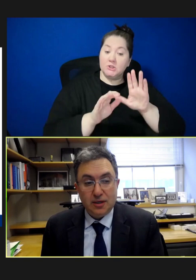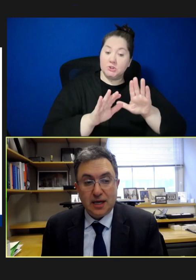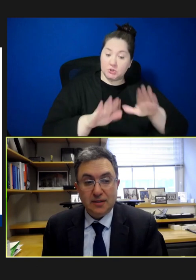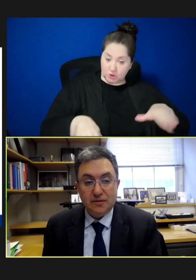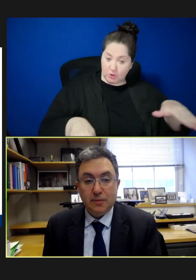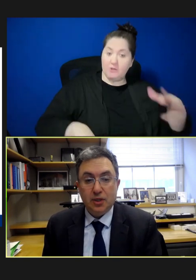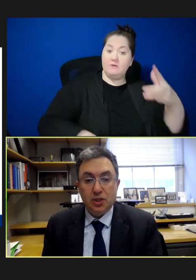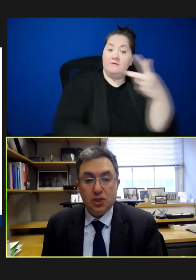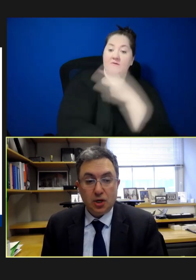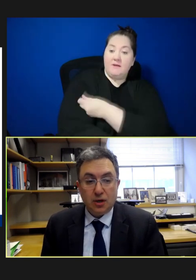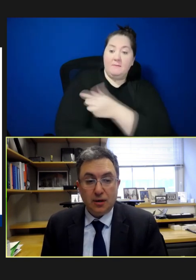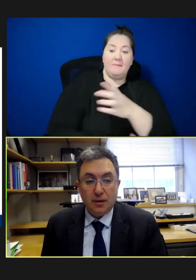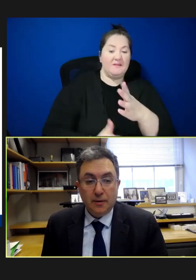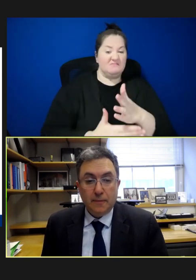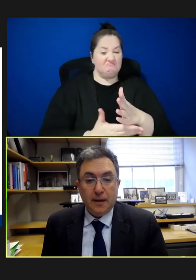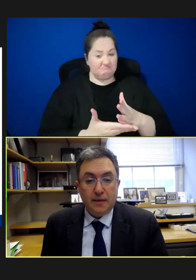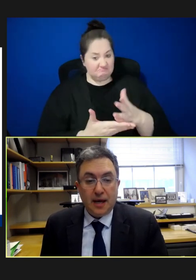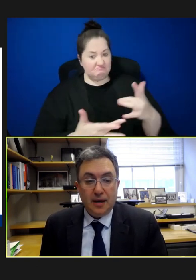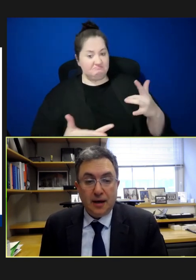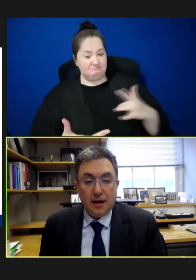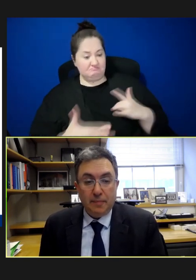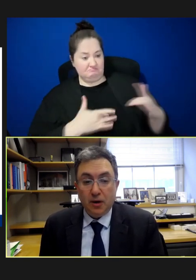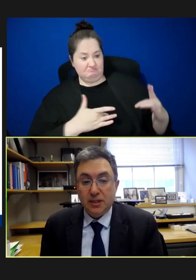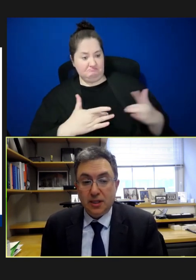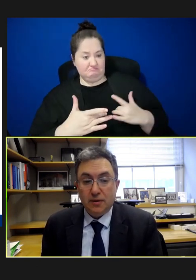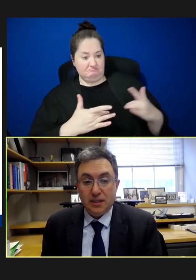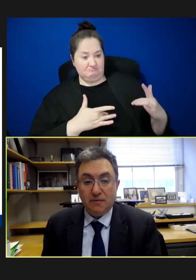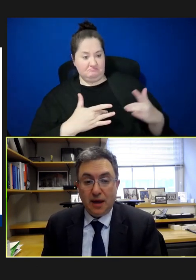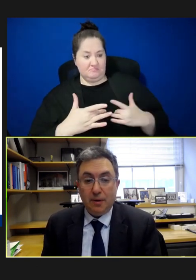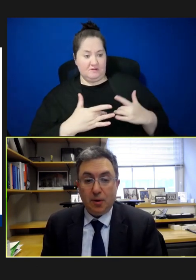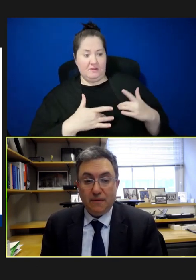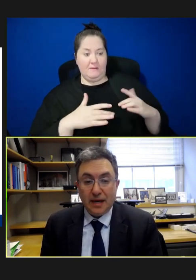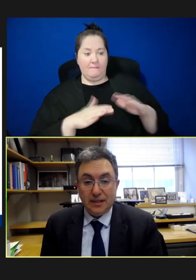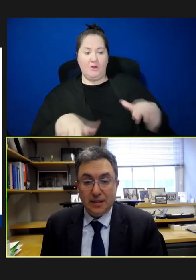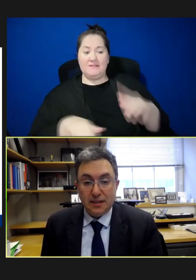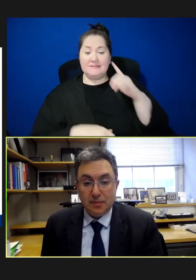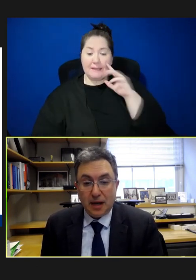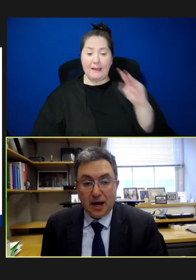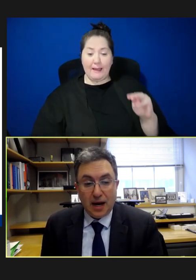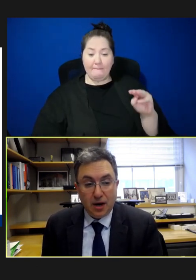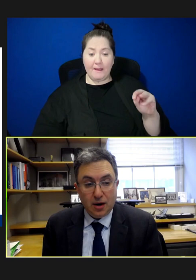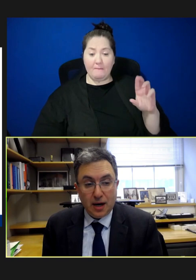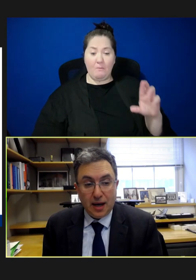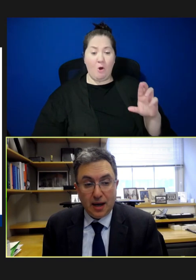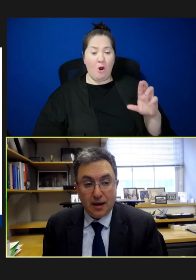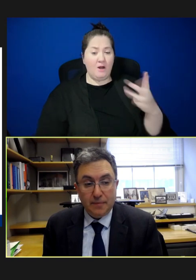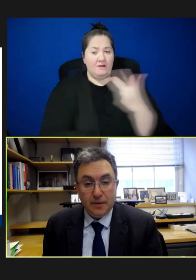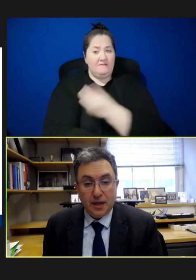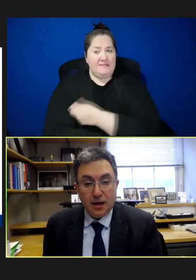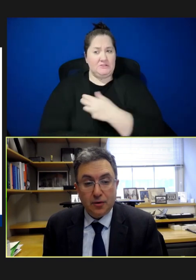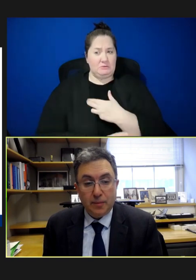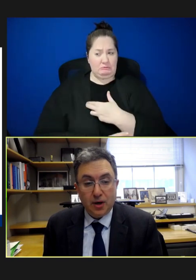signs of some concern that parents see the risk of MMR vaccines is a bit higher than other Americans.